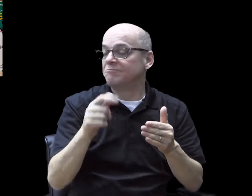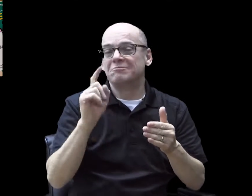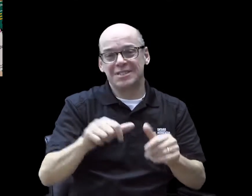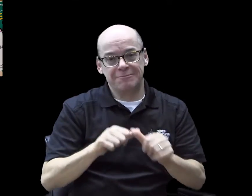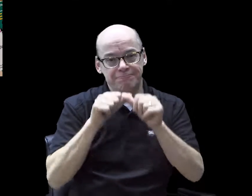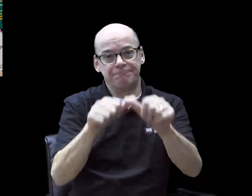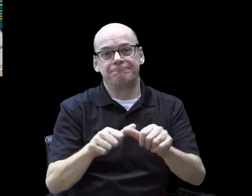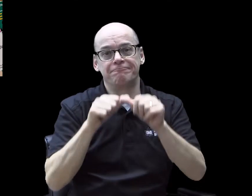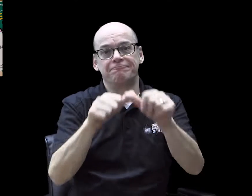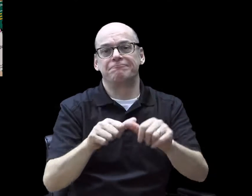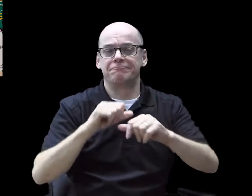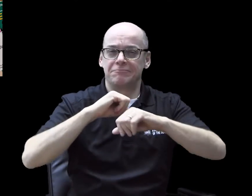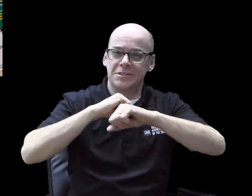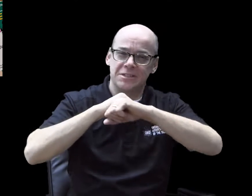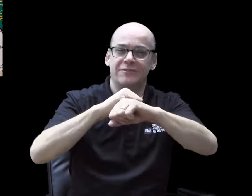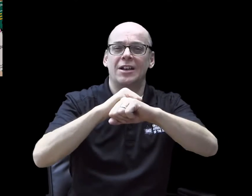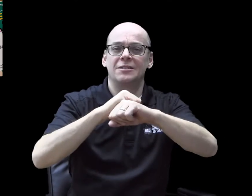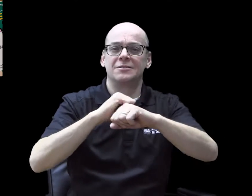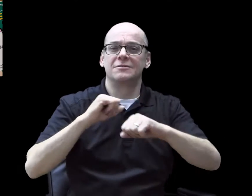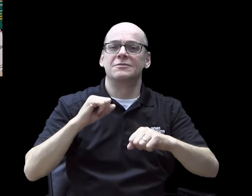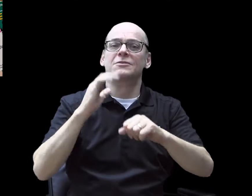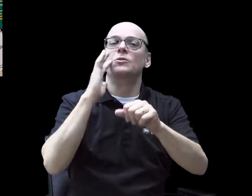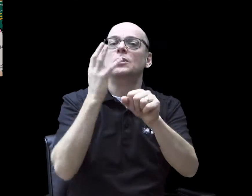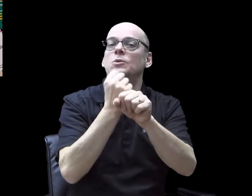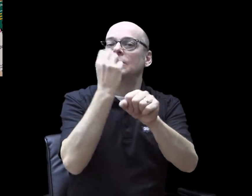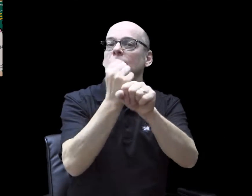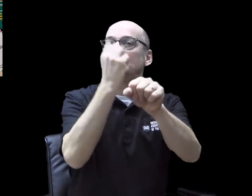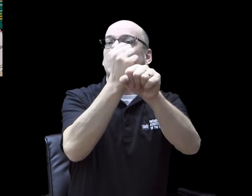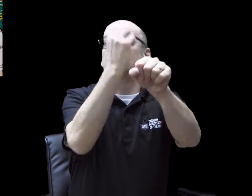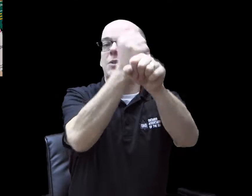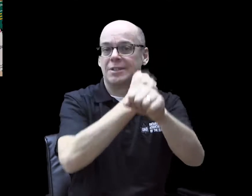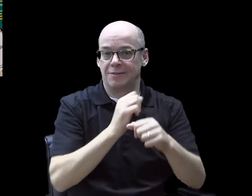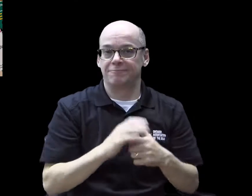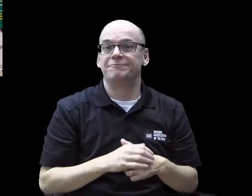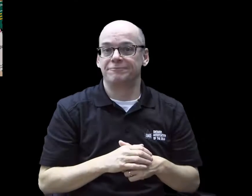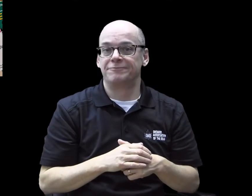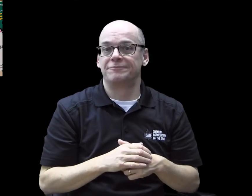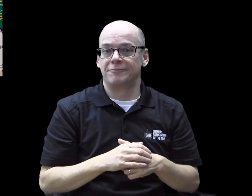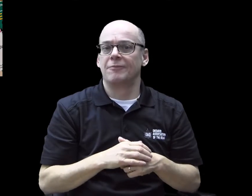We need to keep building our movement to defend our wins.